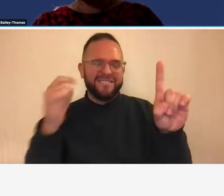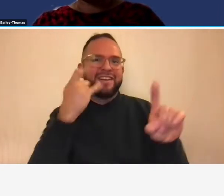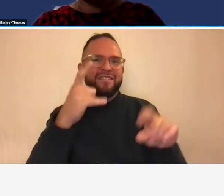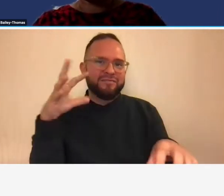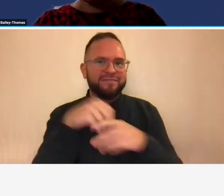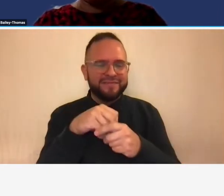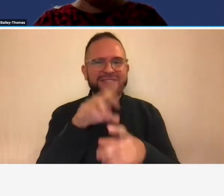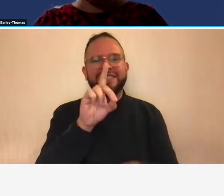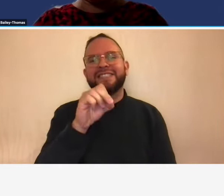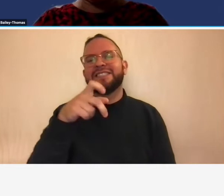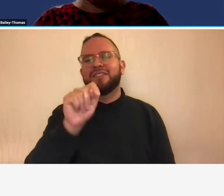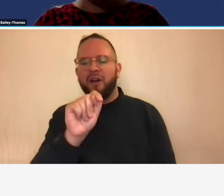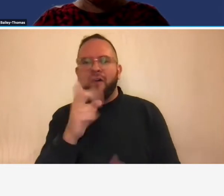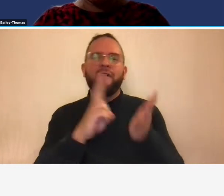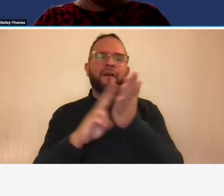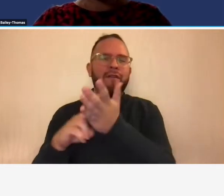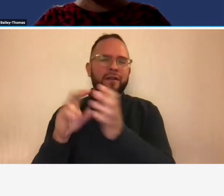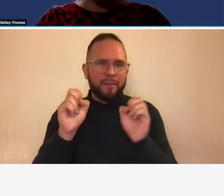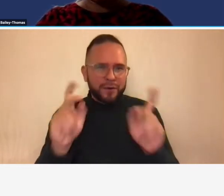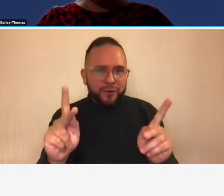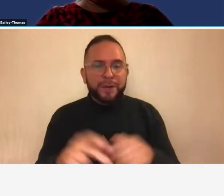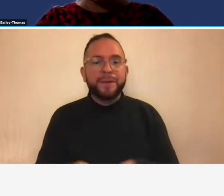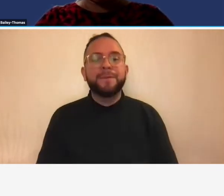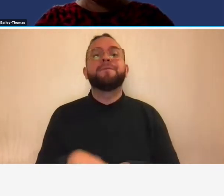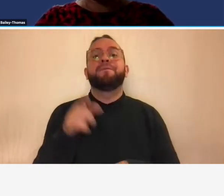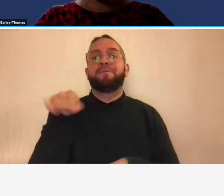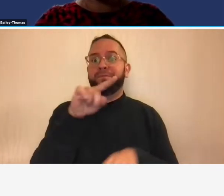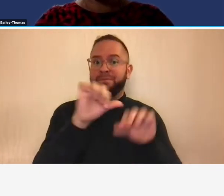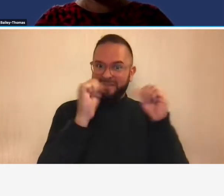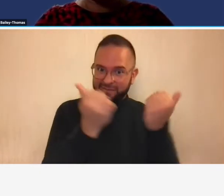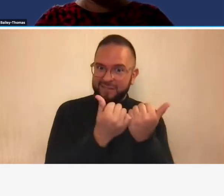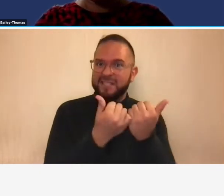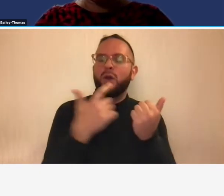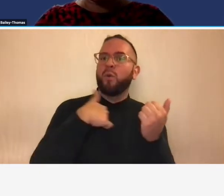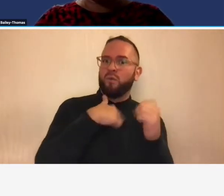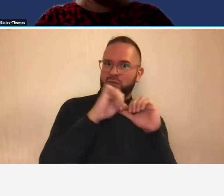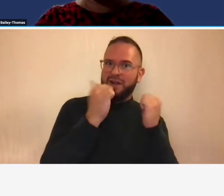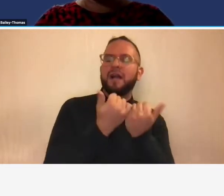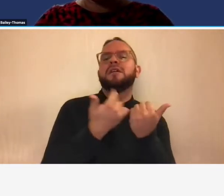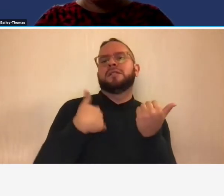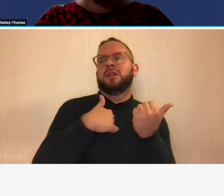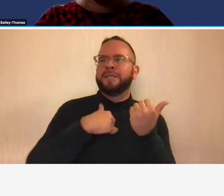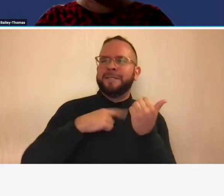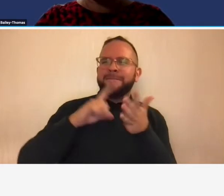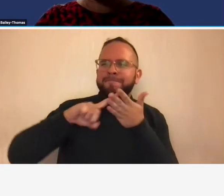opportunities as an agency we are continuously exploring ways to improve how we connect